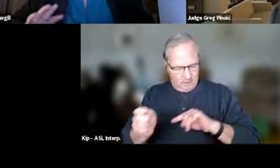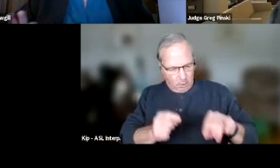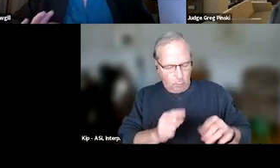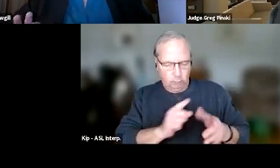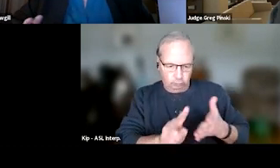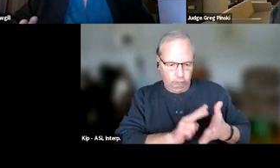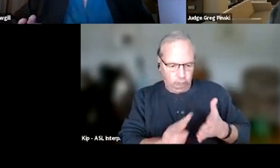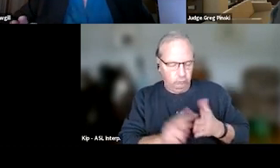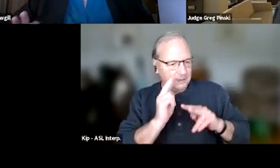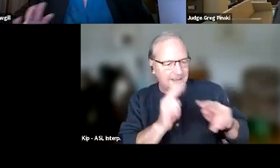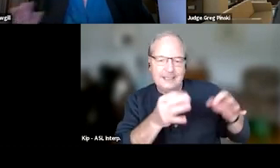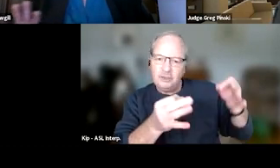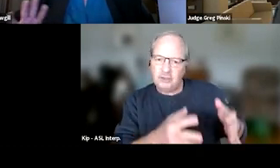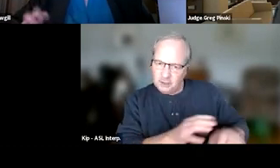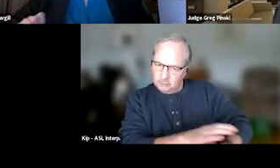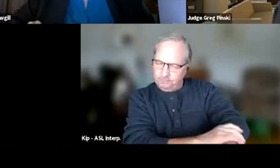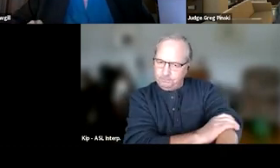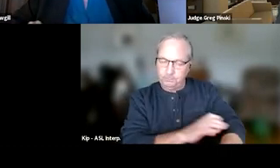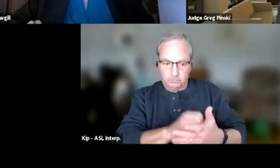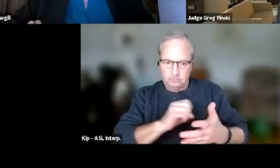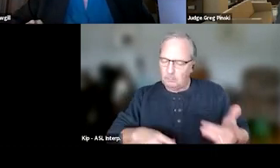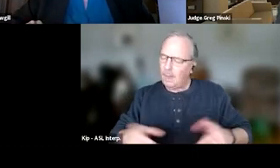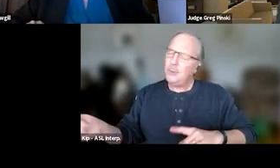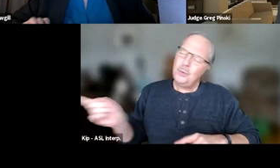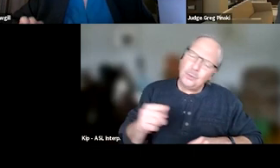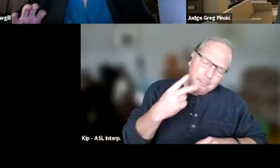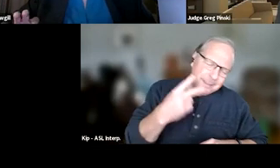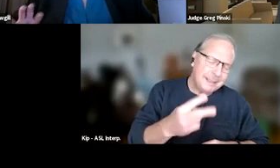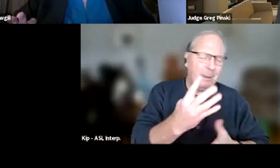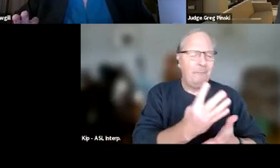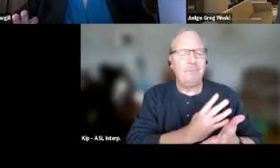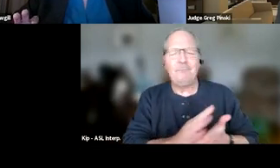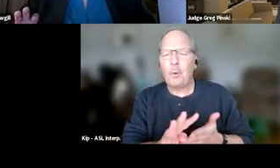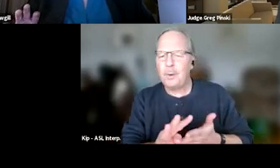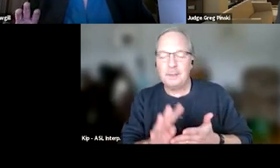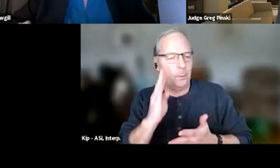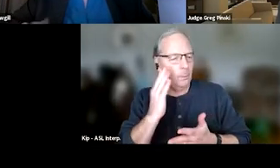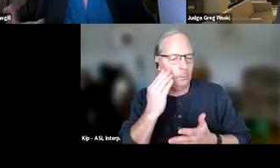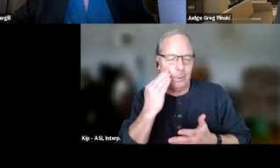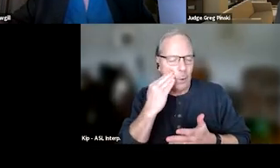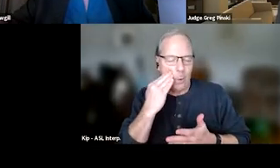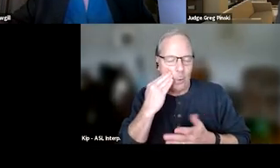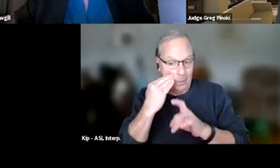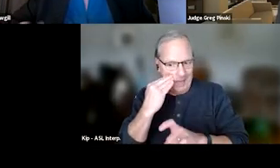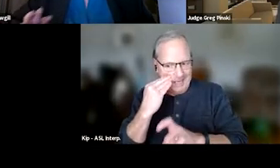So we wouldn't wanna take away and say, "Oh you can come see the judge in four weeks," 'cause we know that they actually need to see the judge more frequently.